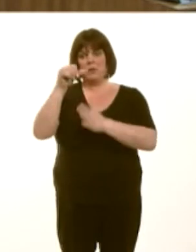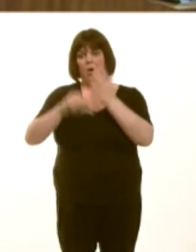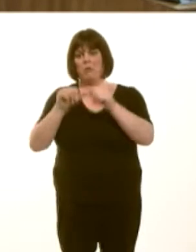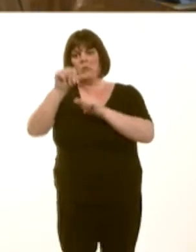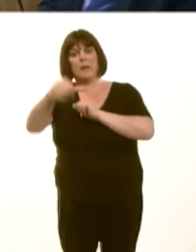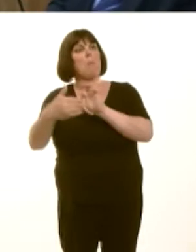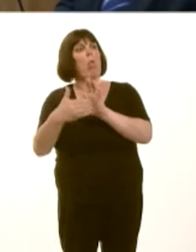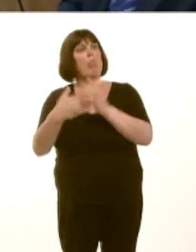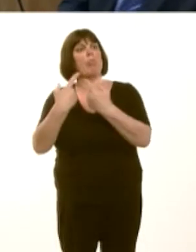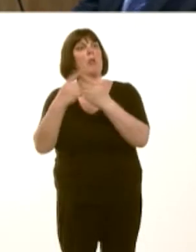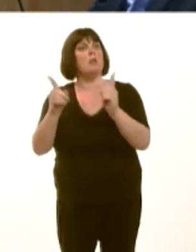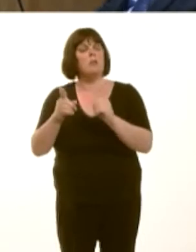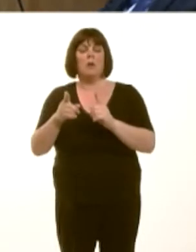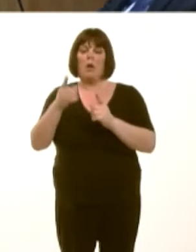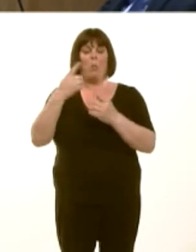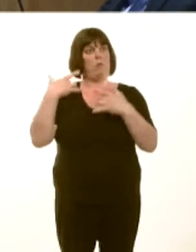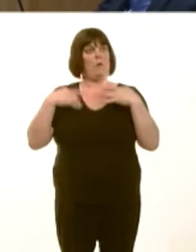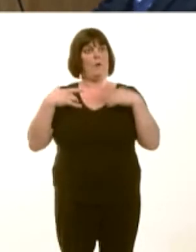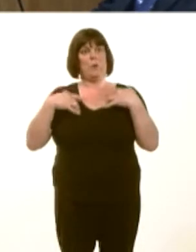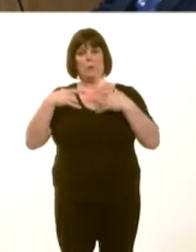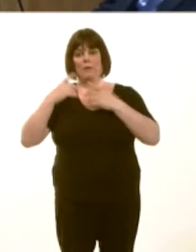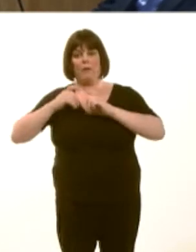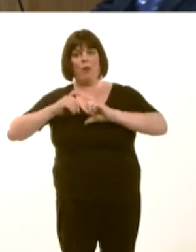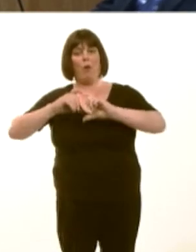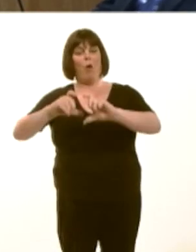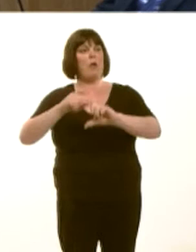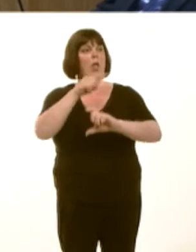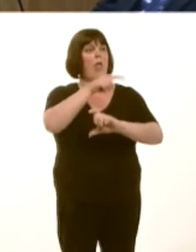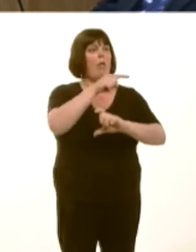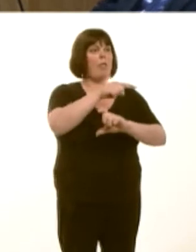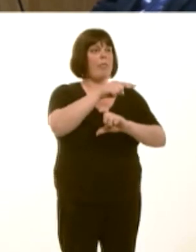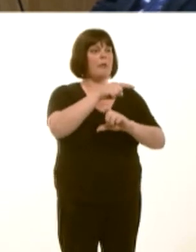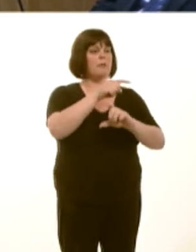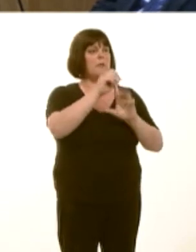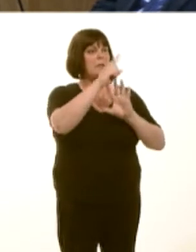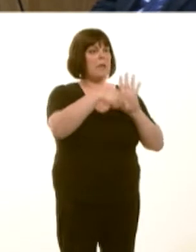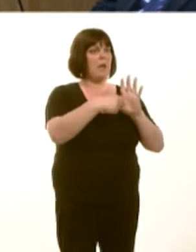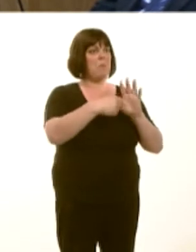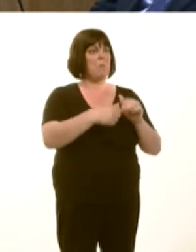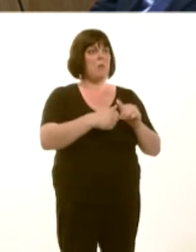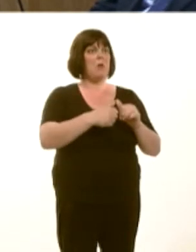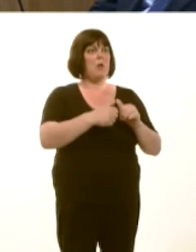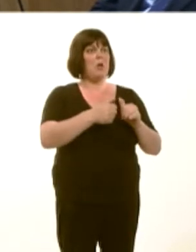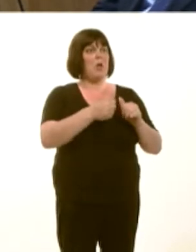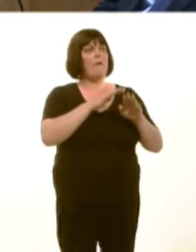We look forward to continuing with a scheme that, in many ways, replaced a scheme that his own party removed, namely the Future Jobs fund.